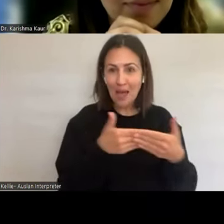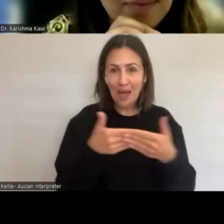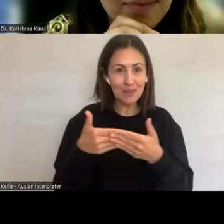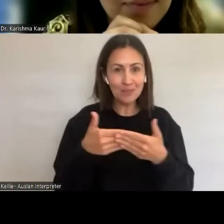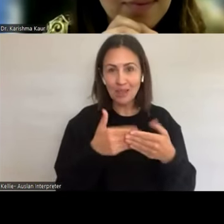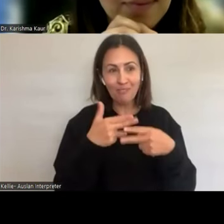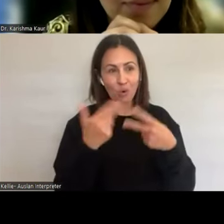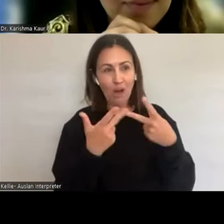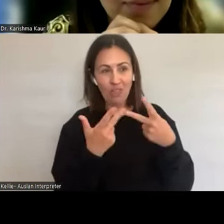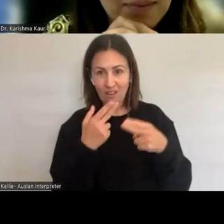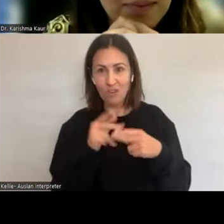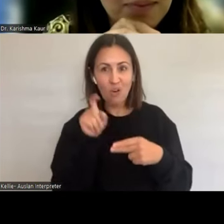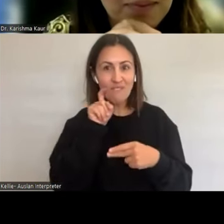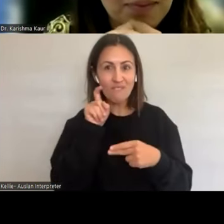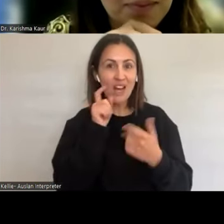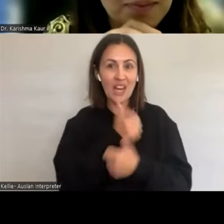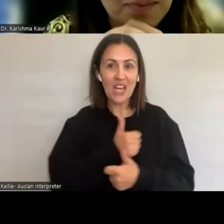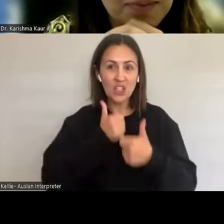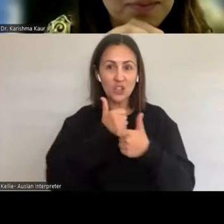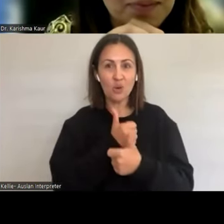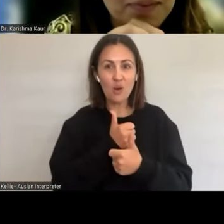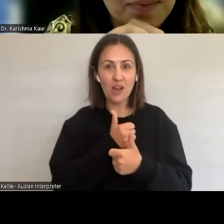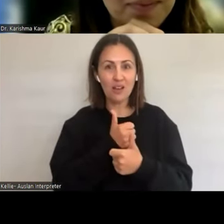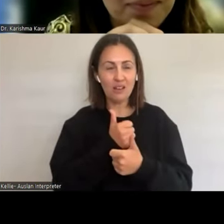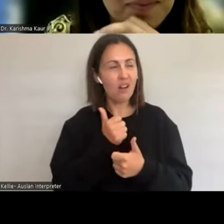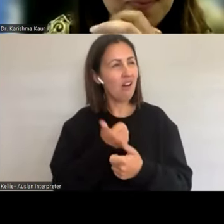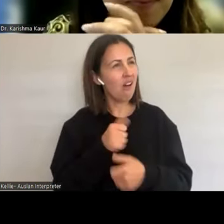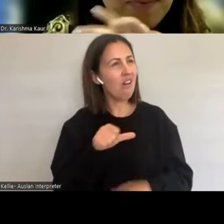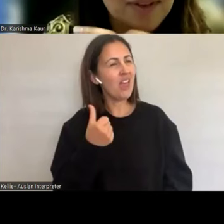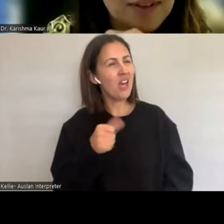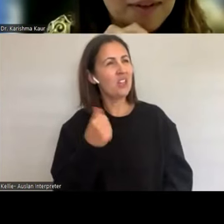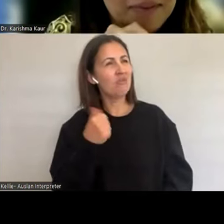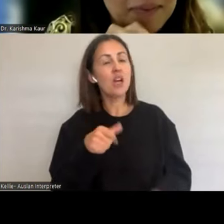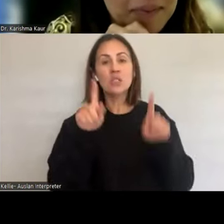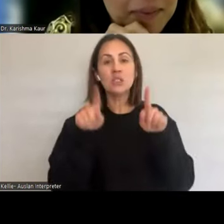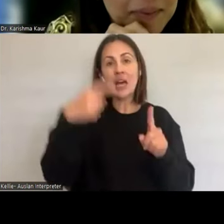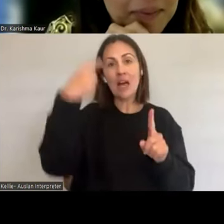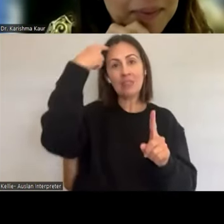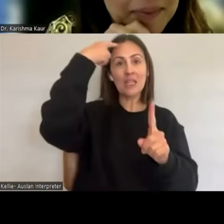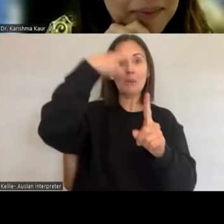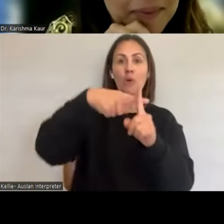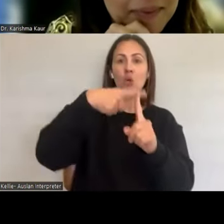improves their overall health and well-being, our mental health is impacted. As well.